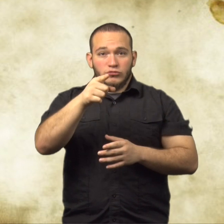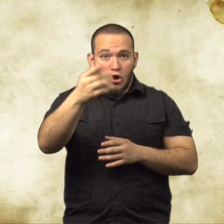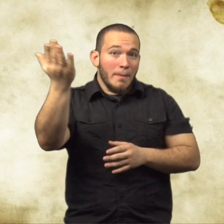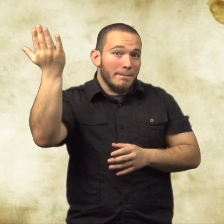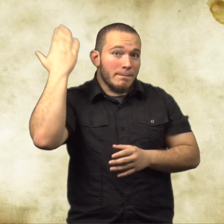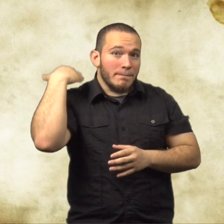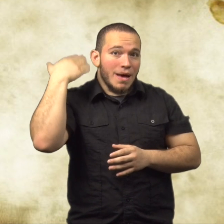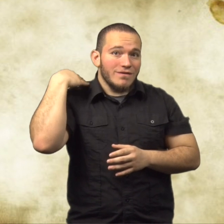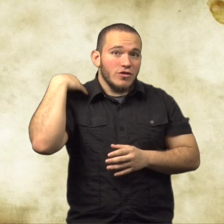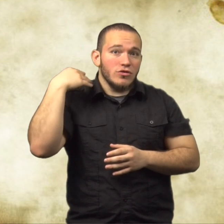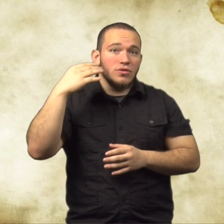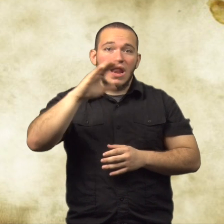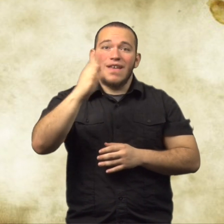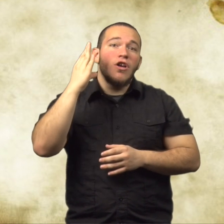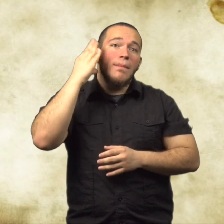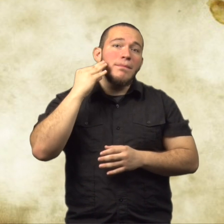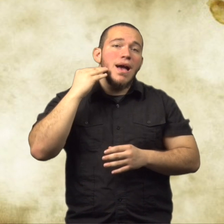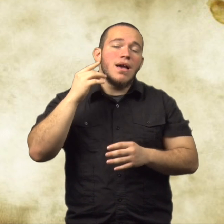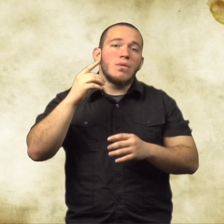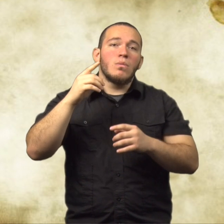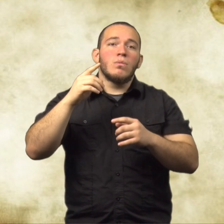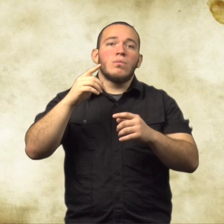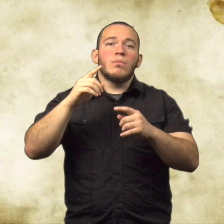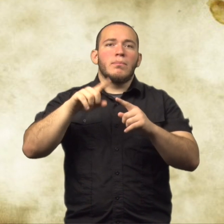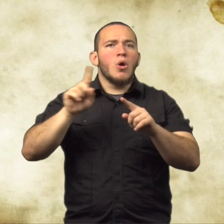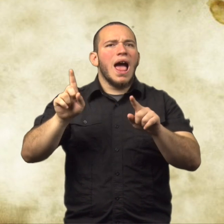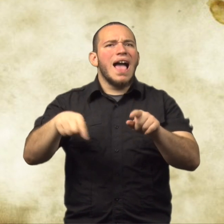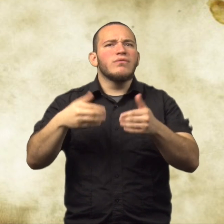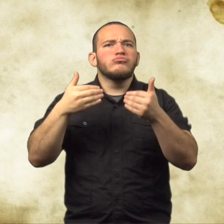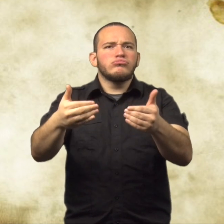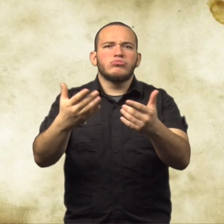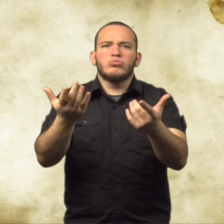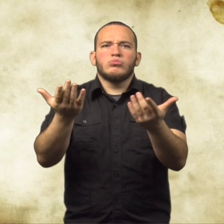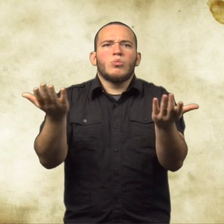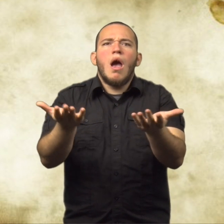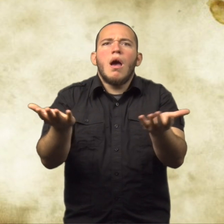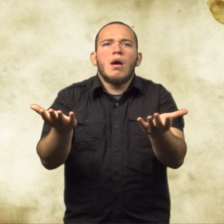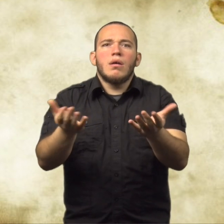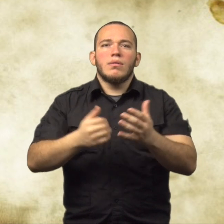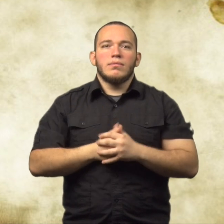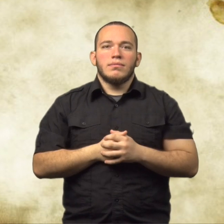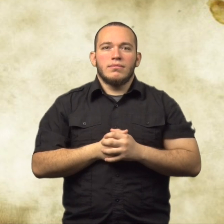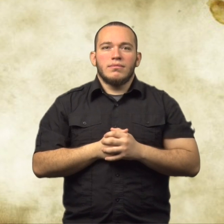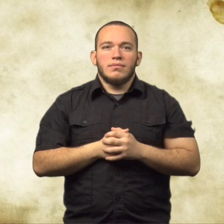Have you ever had to do something that you had never done before?